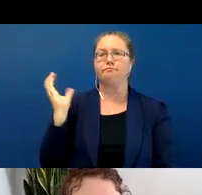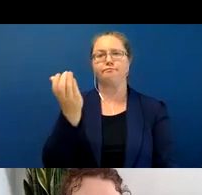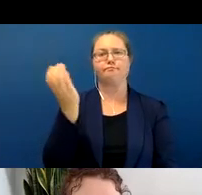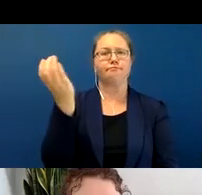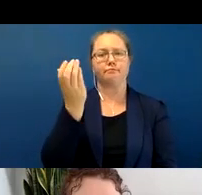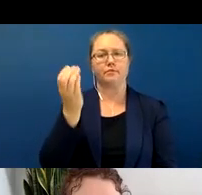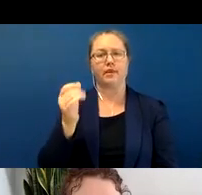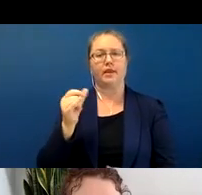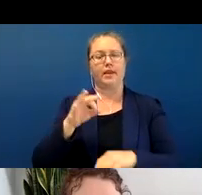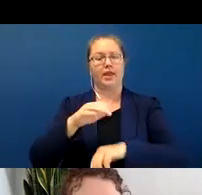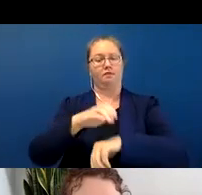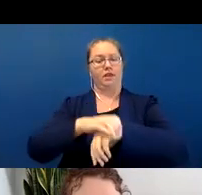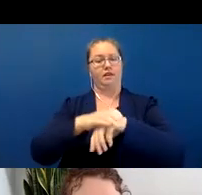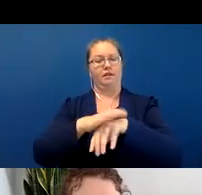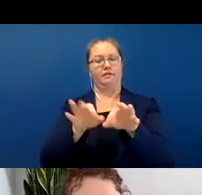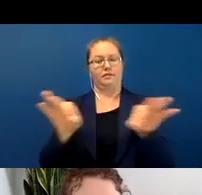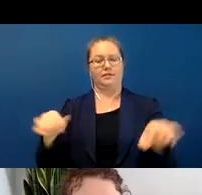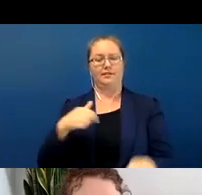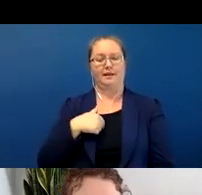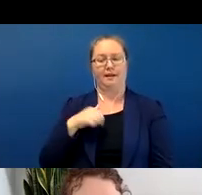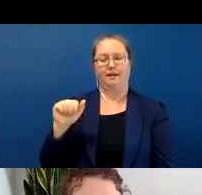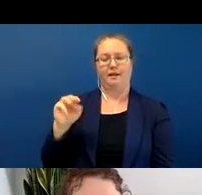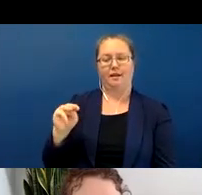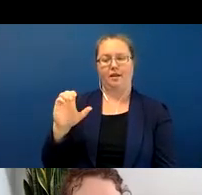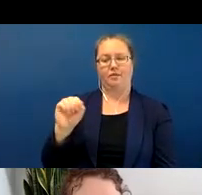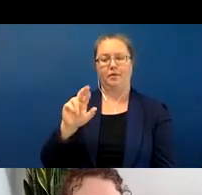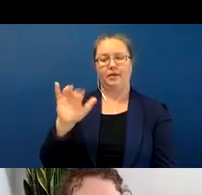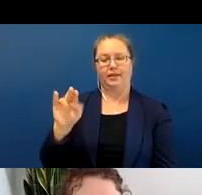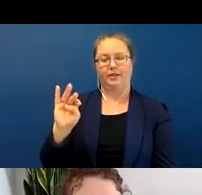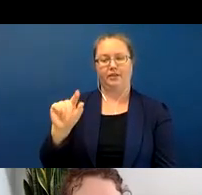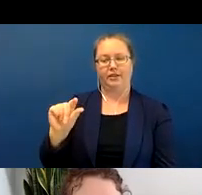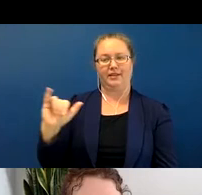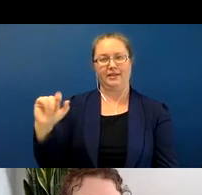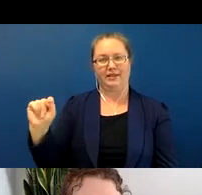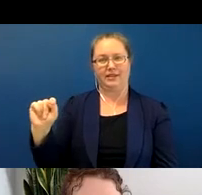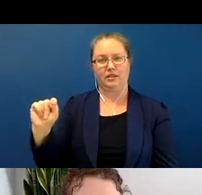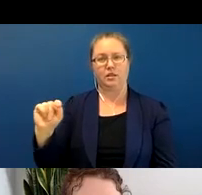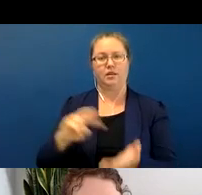it, more than likely I would think that I’m carrying something. So yish’áál is more